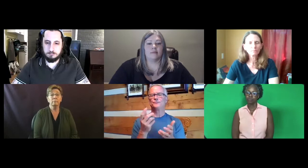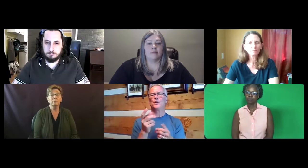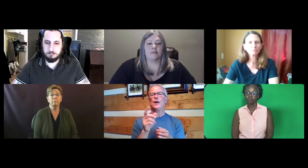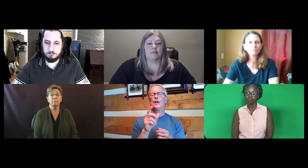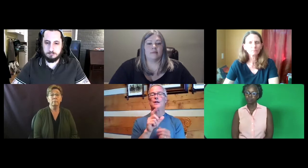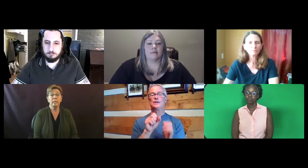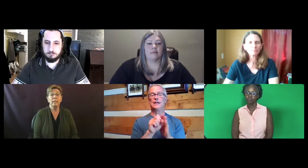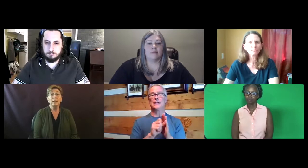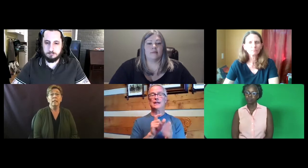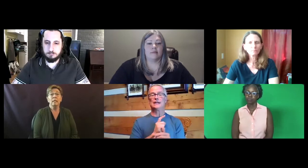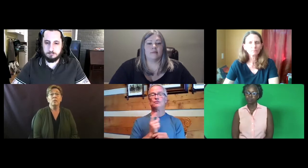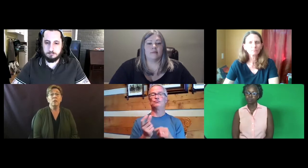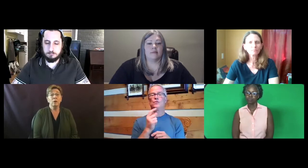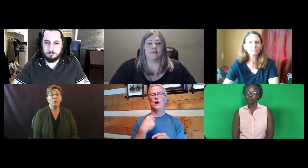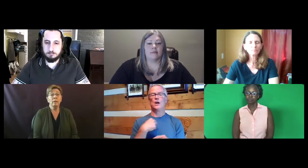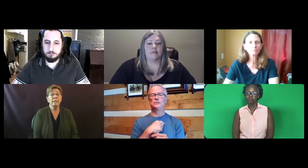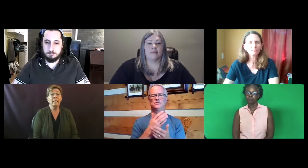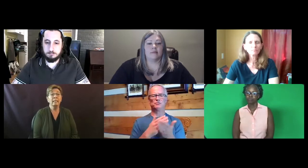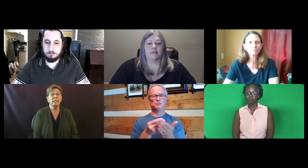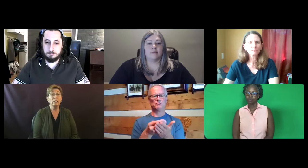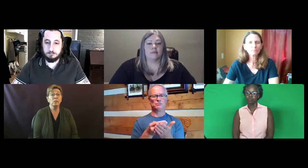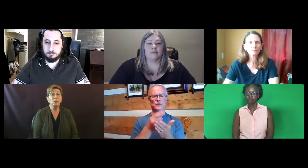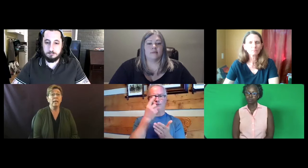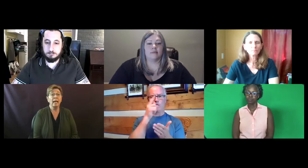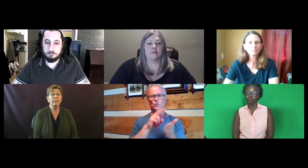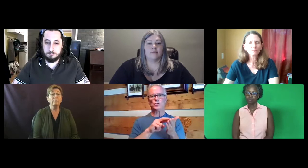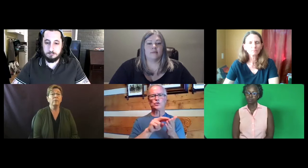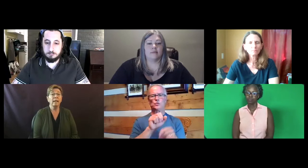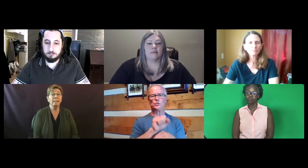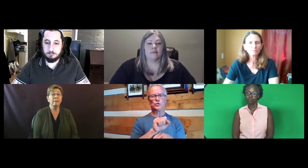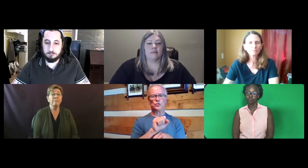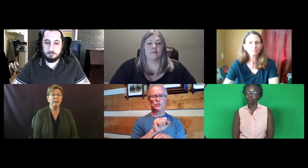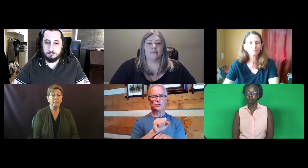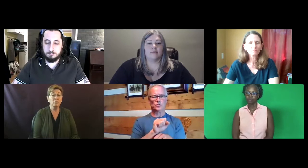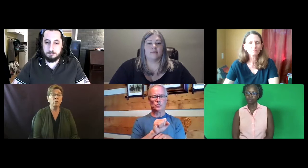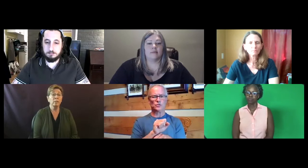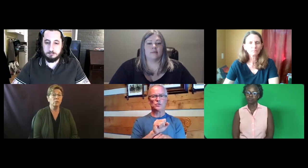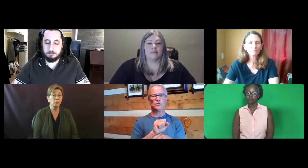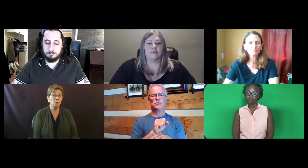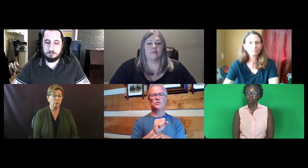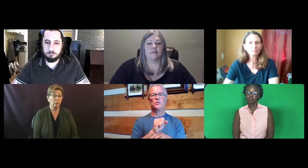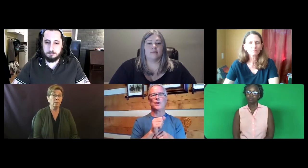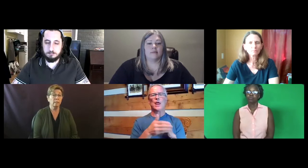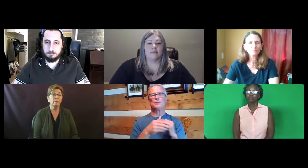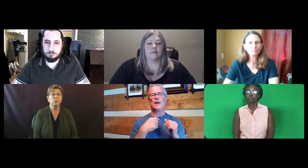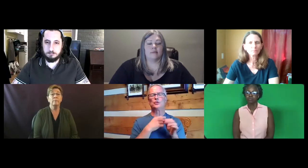state. So the State legislature then provided some funds for research work to the Commission.